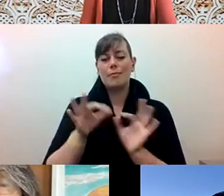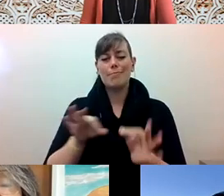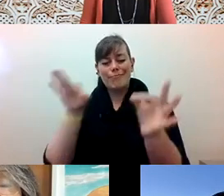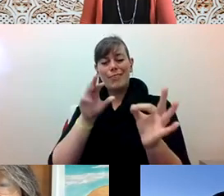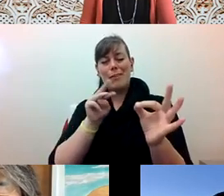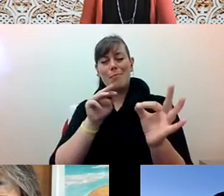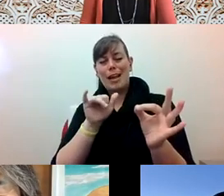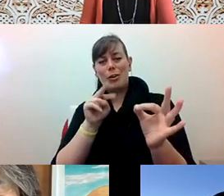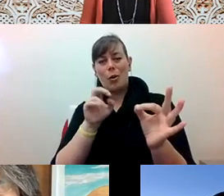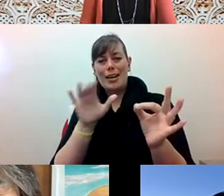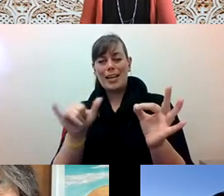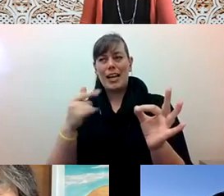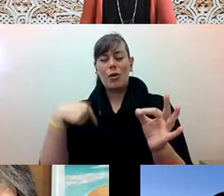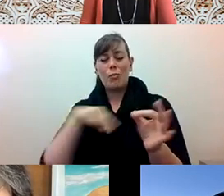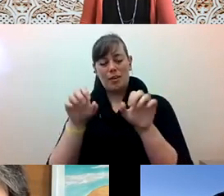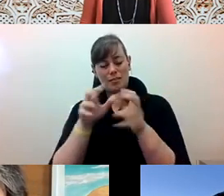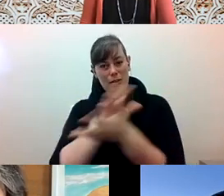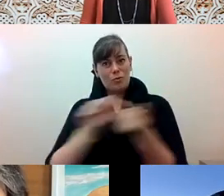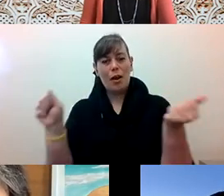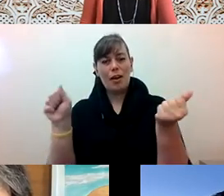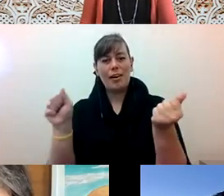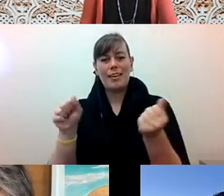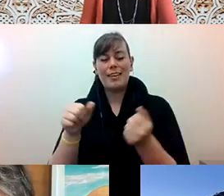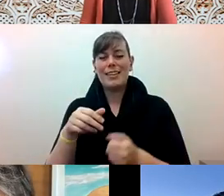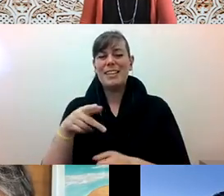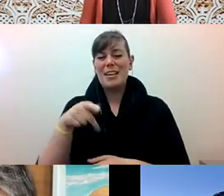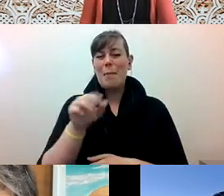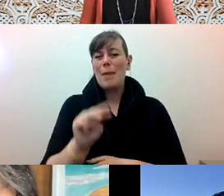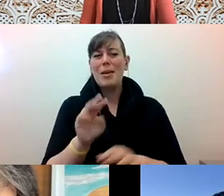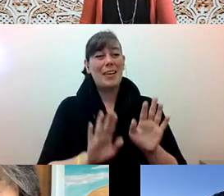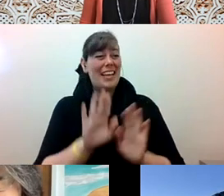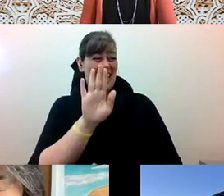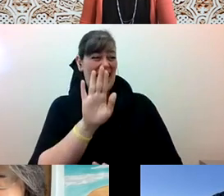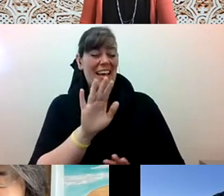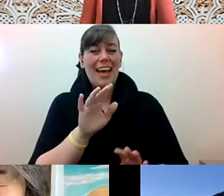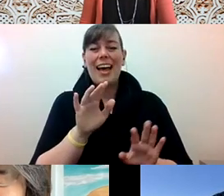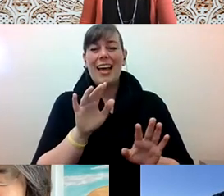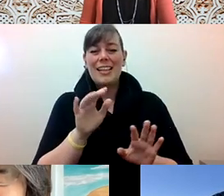pam tau lee: I'm... Kyle? Katherine can I... there is a question that a counselor raised.